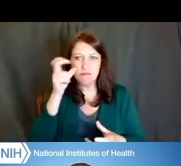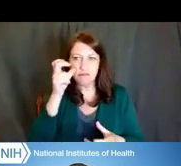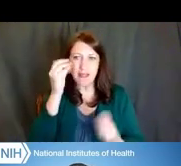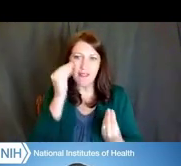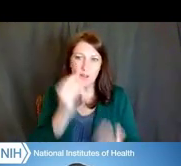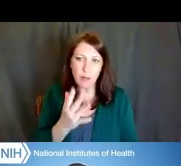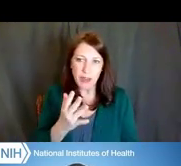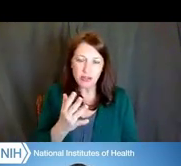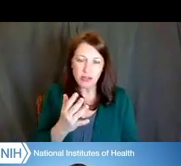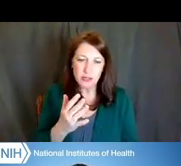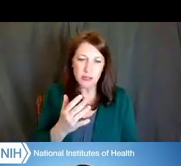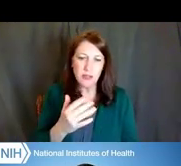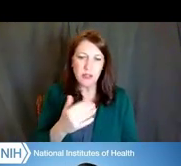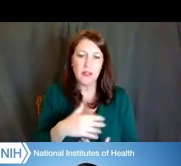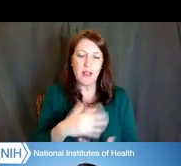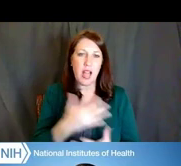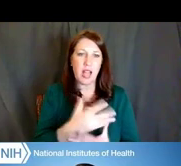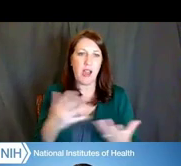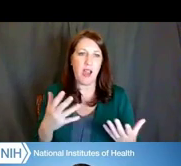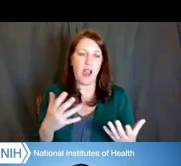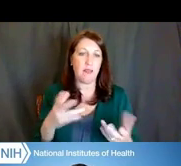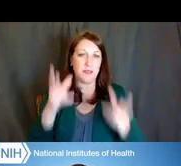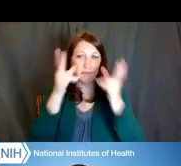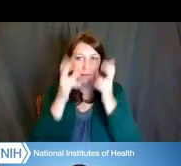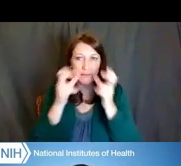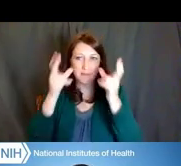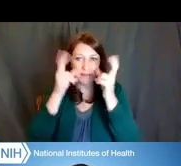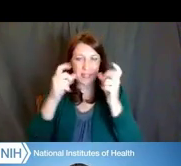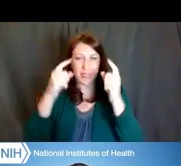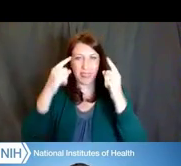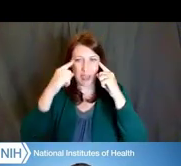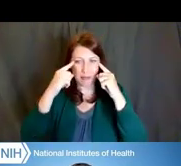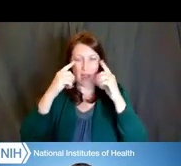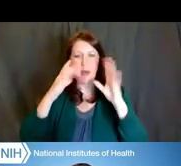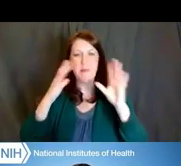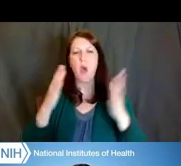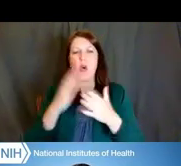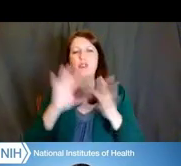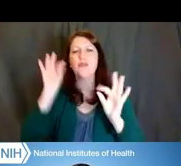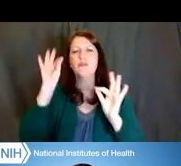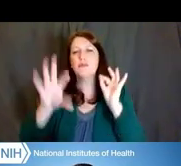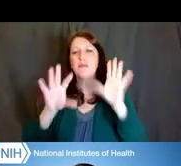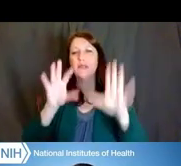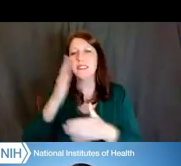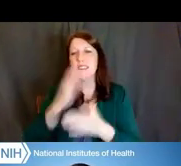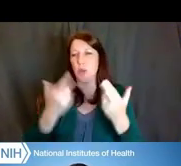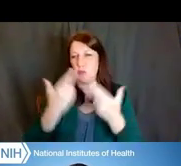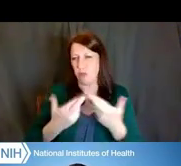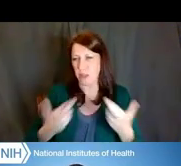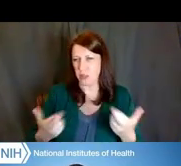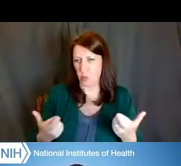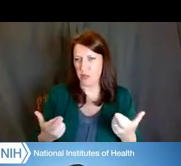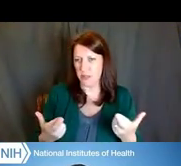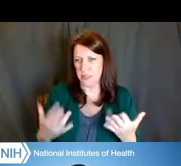And there's been so much to absorb, but I want to leave you with some useful resources that can be important for you